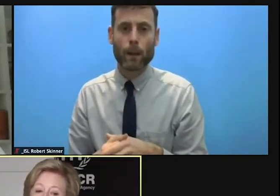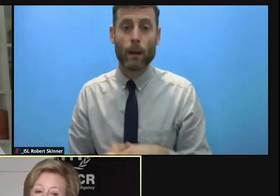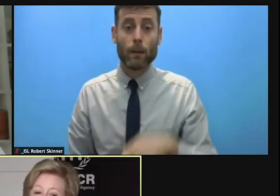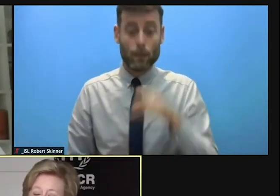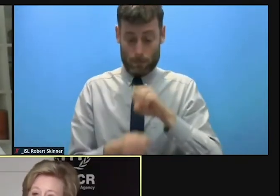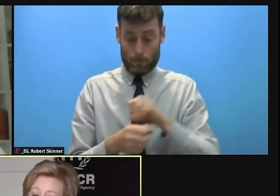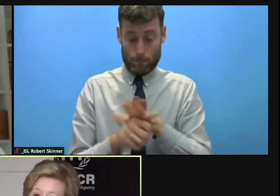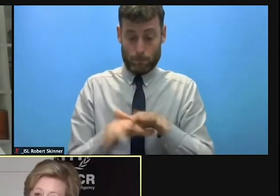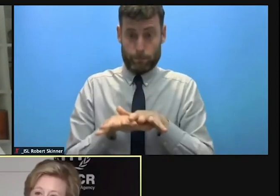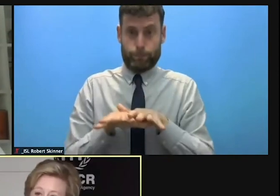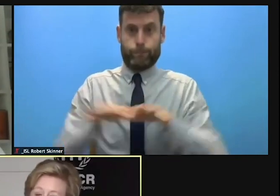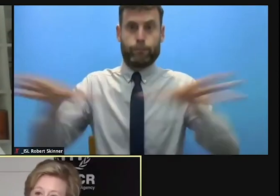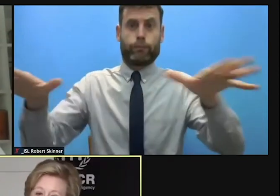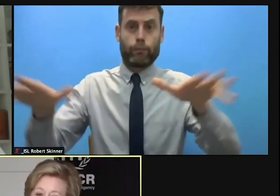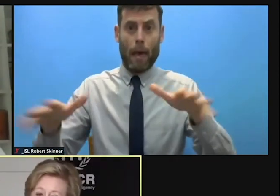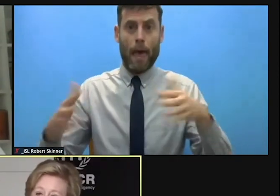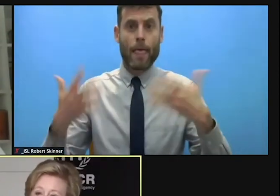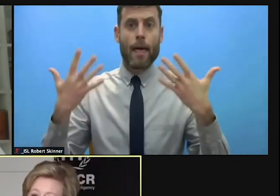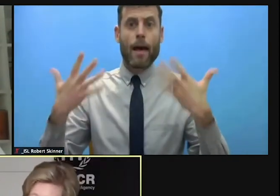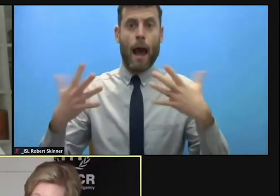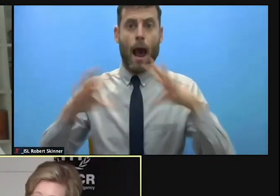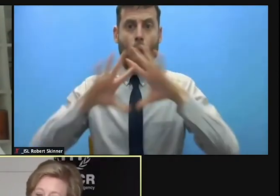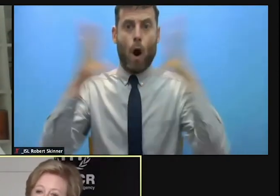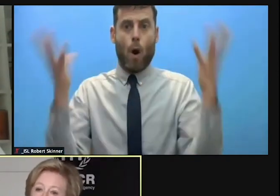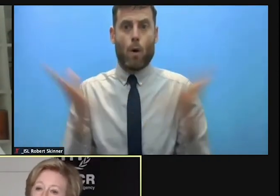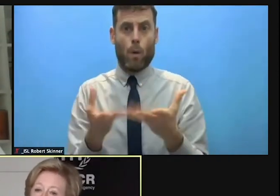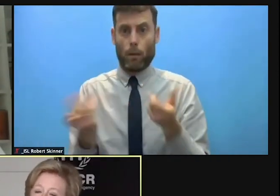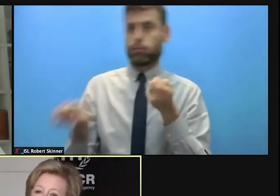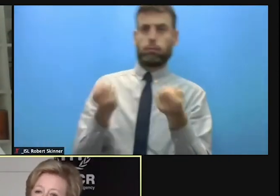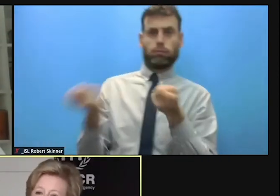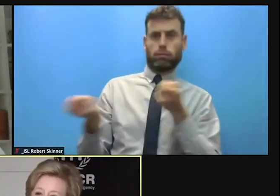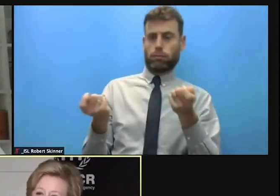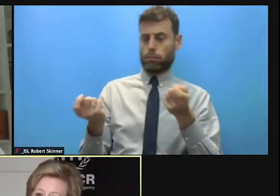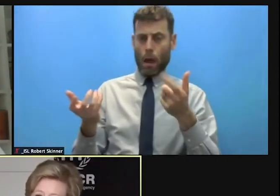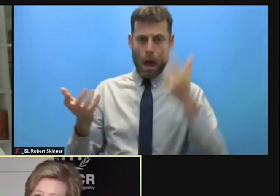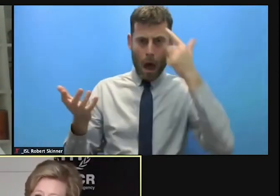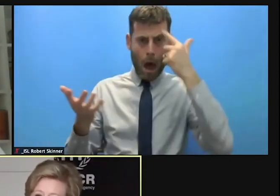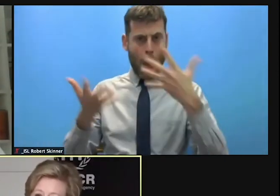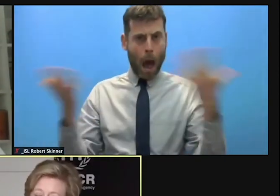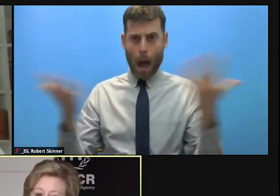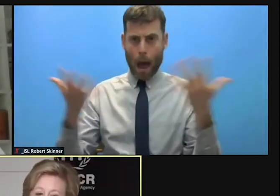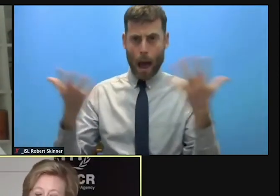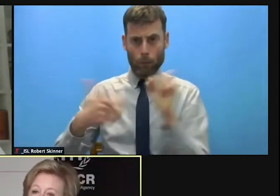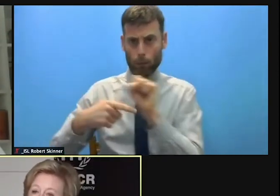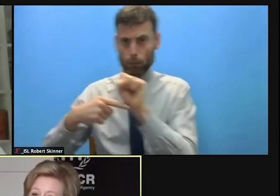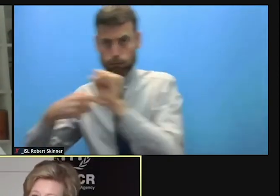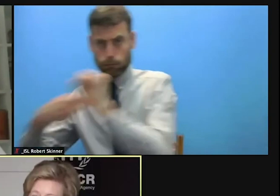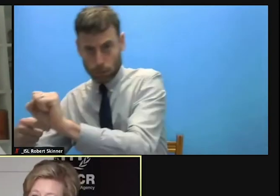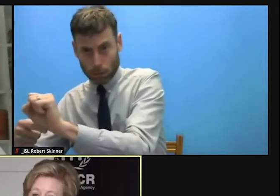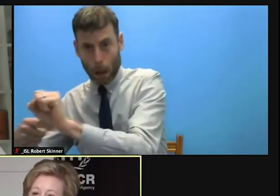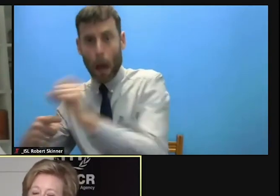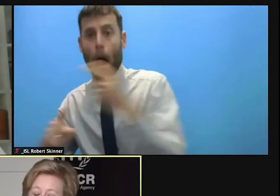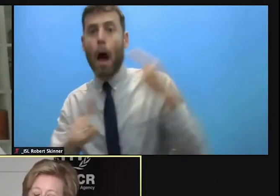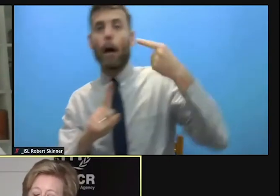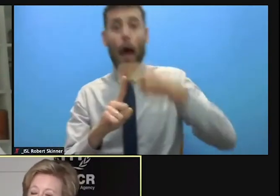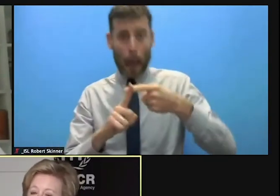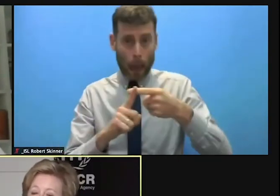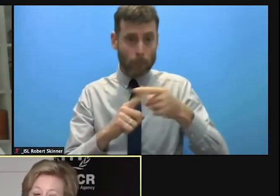but that unprecedented layer, upon existing crises. And many of the crises in the Sahel,